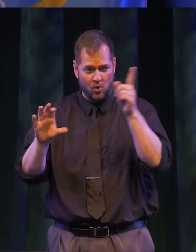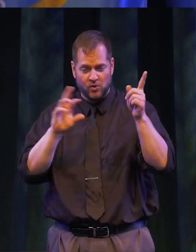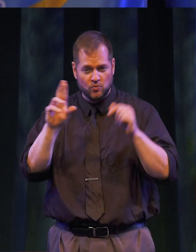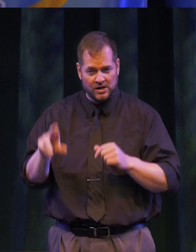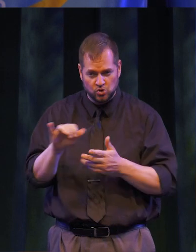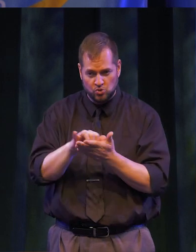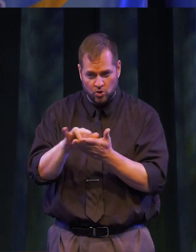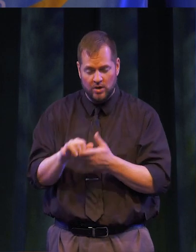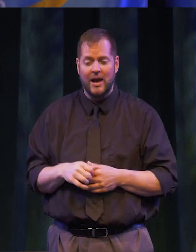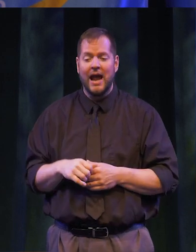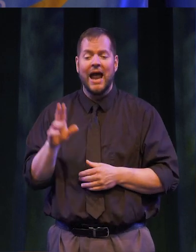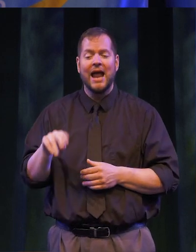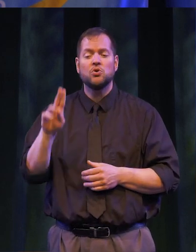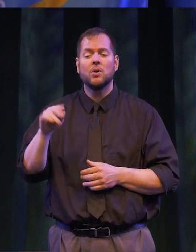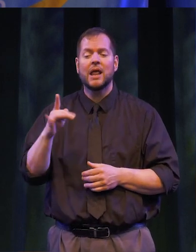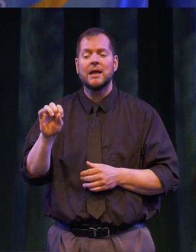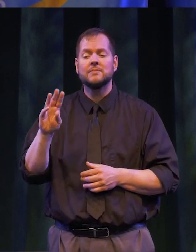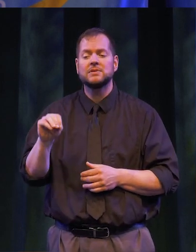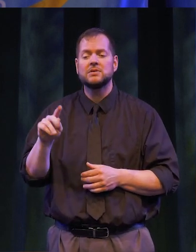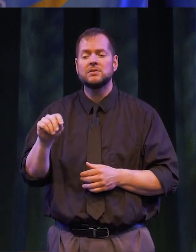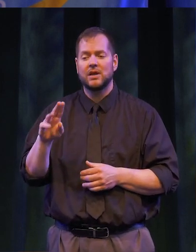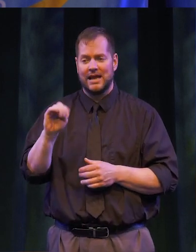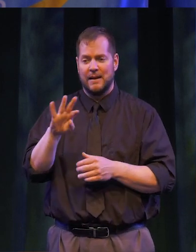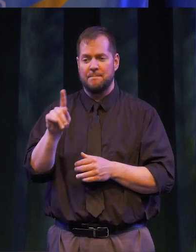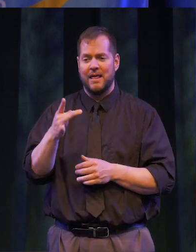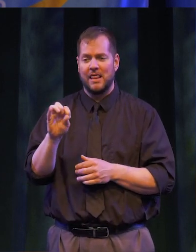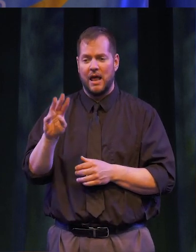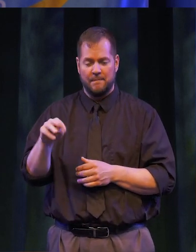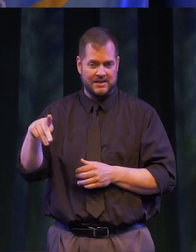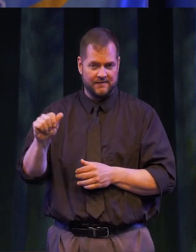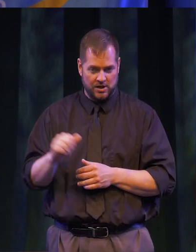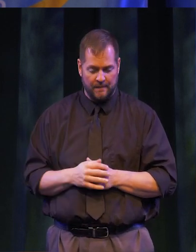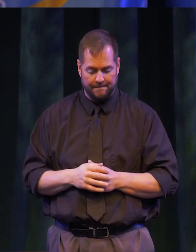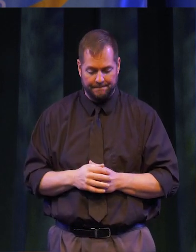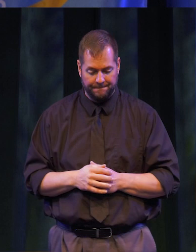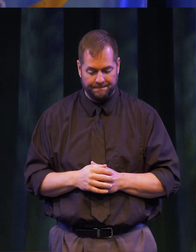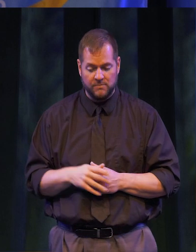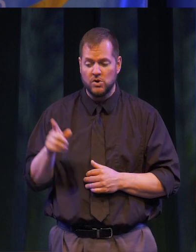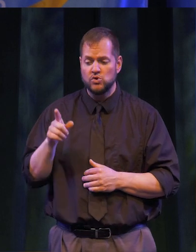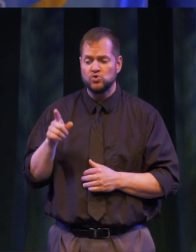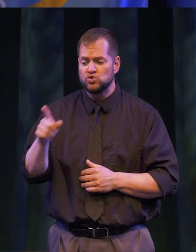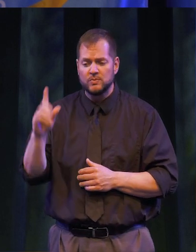IN ROCHESTER, NEW YORK AND NORTHAMPTON COMMUNITY COLLEGE IN BETHLEHEM, PA. SHE WAS A SEARCH